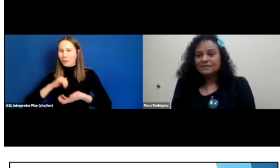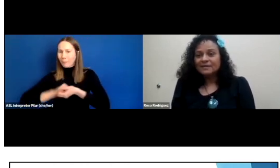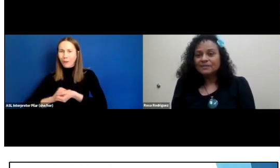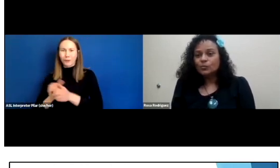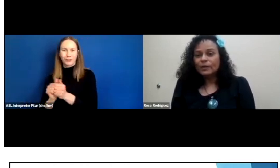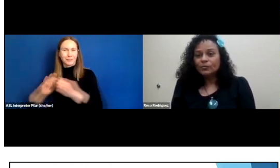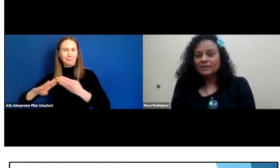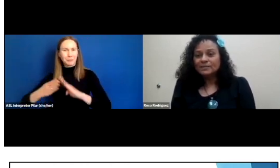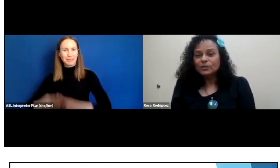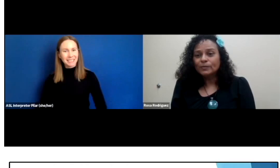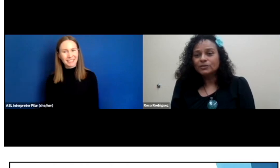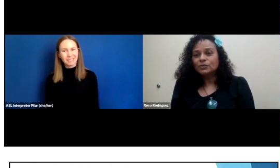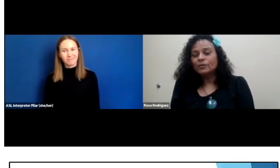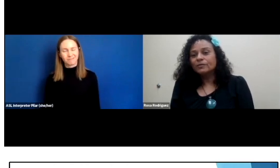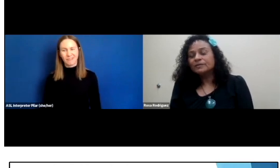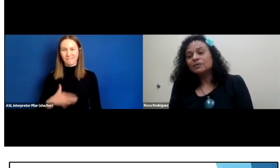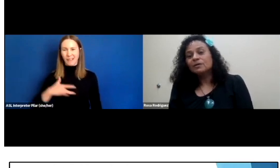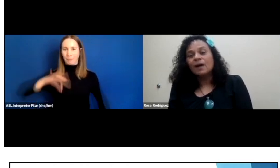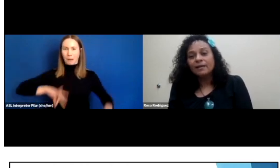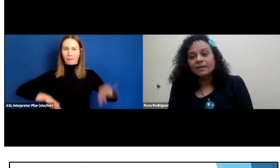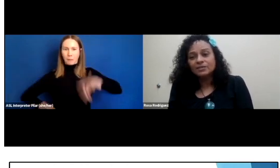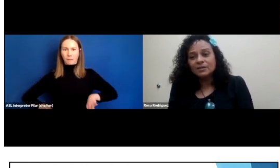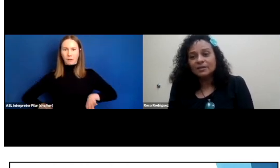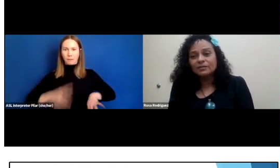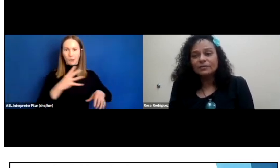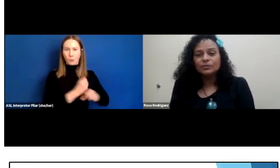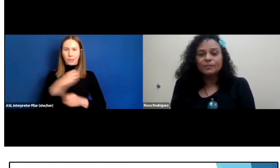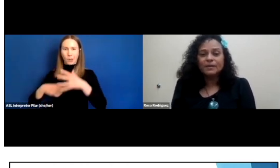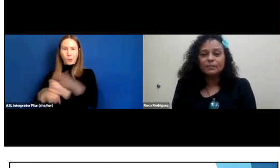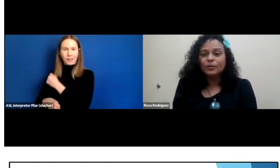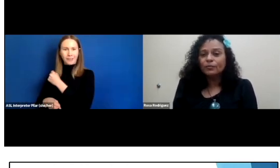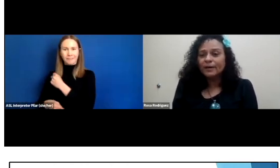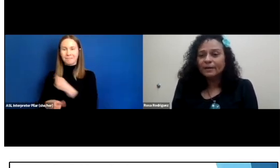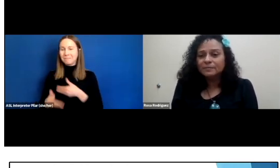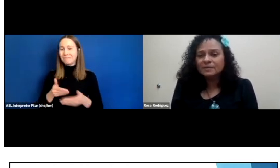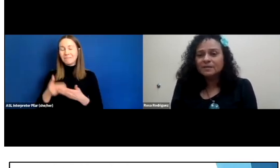It's a win-win situation, whether it's the college and their interpreting programs,